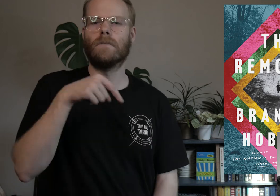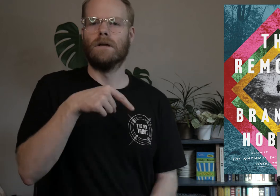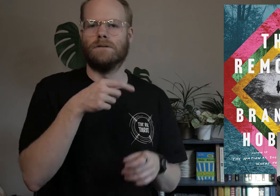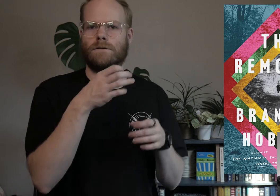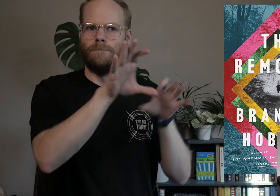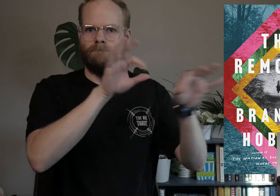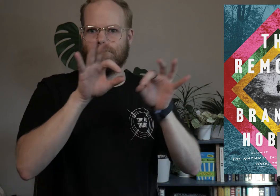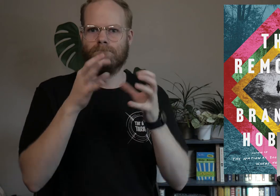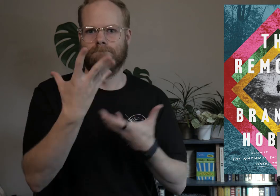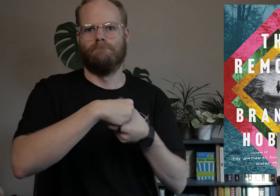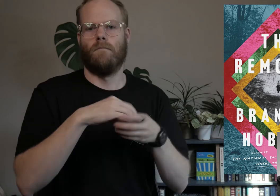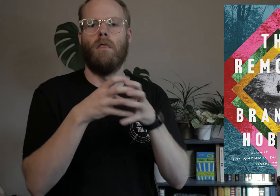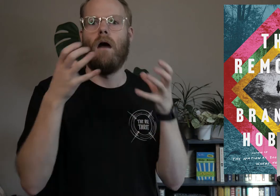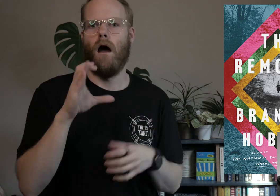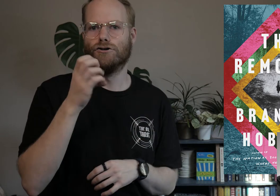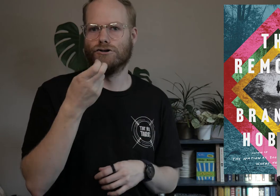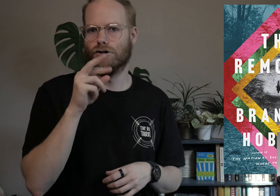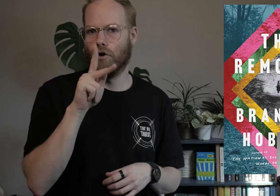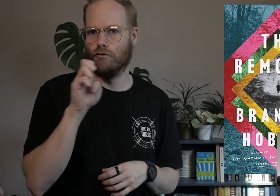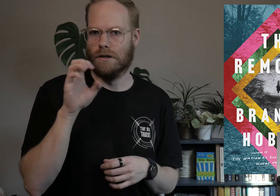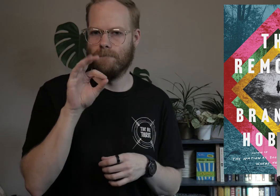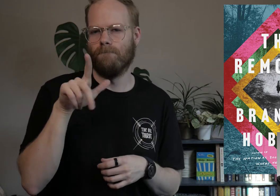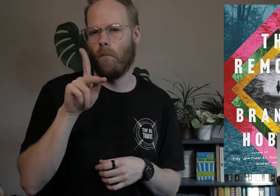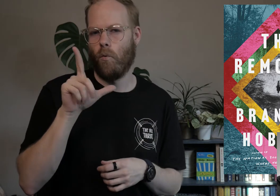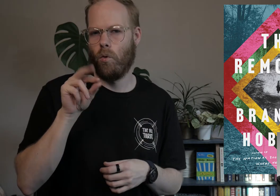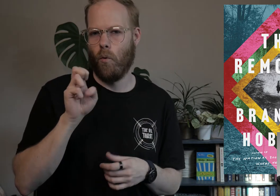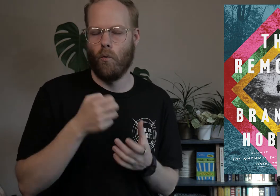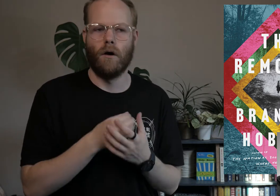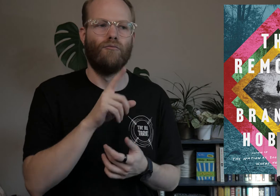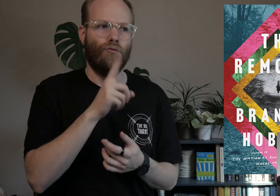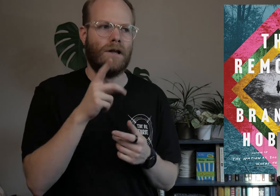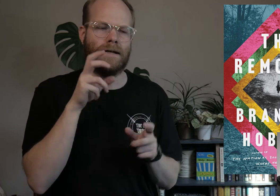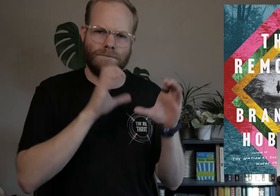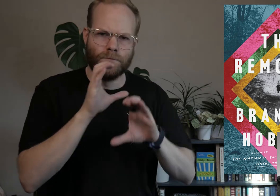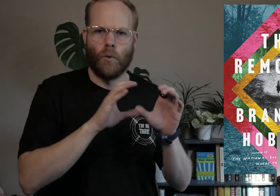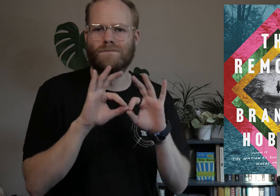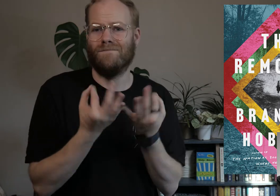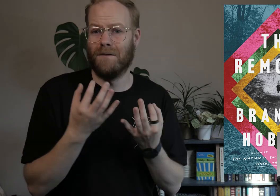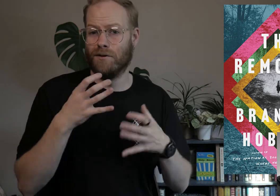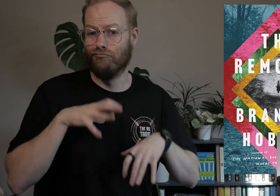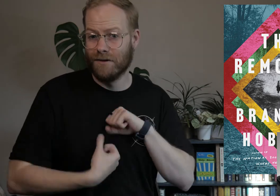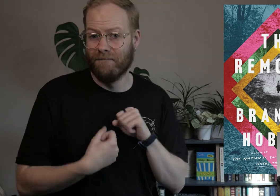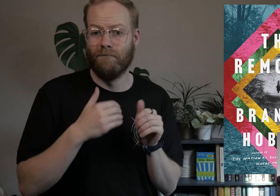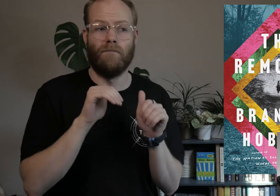This draws on a lot of Cherokee folklore, and really explores familial grief,